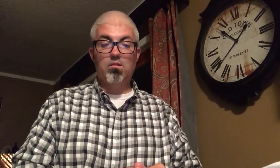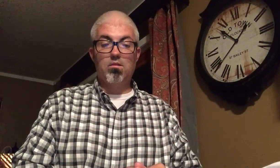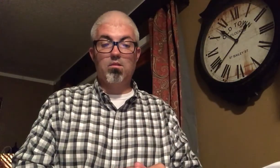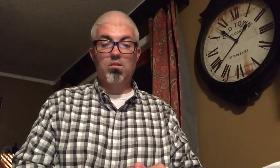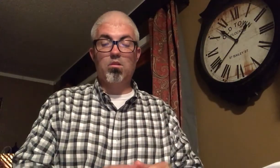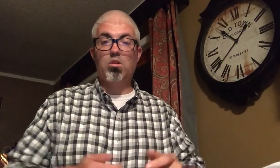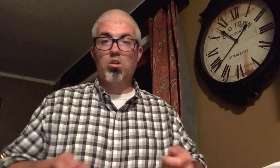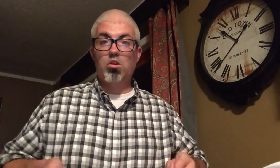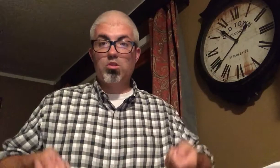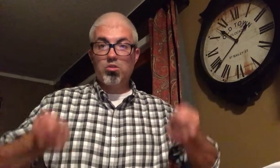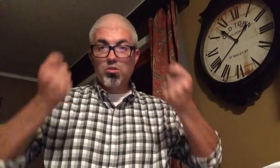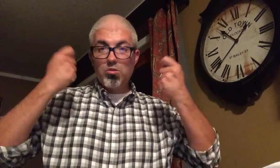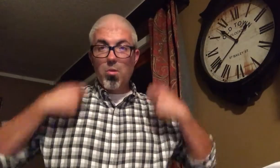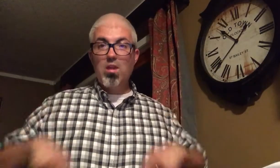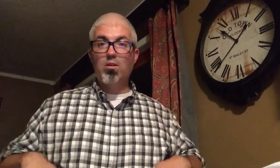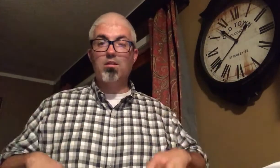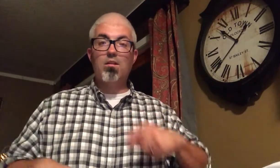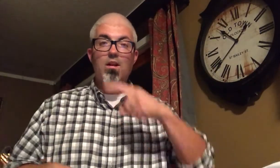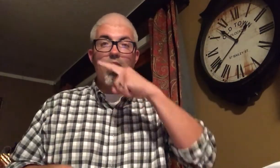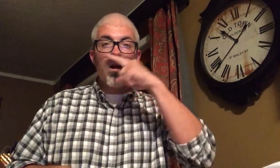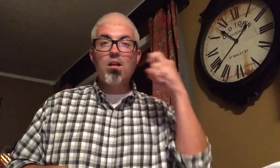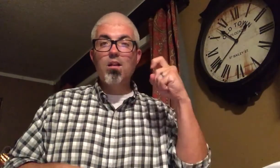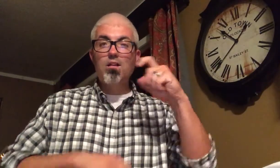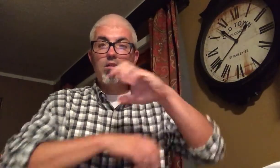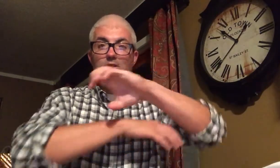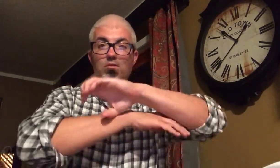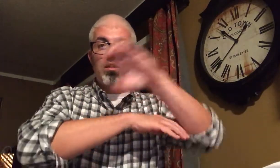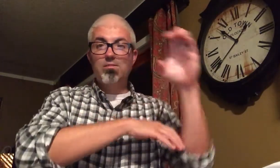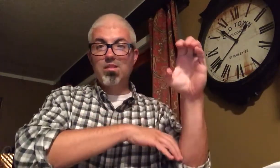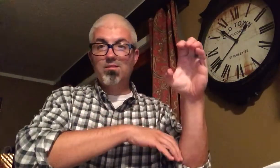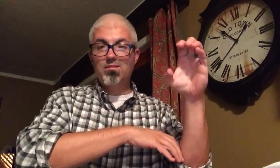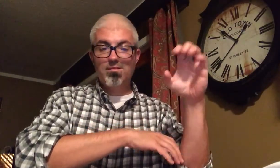SWEATER UGLY CHRISTMAS